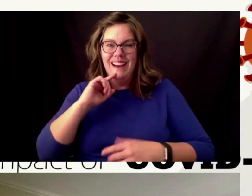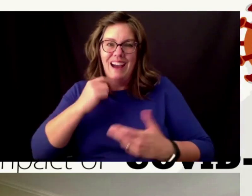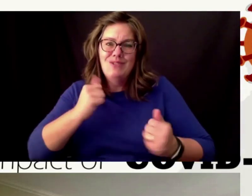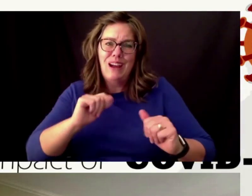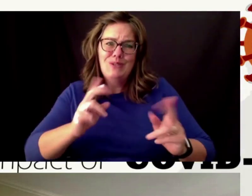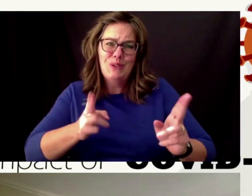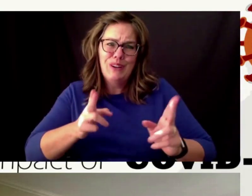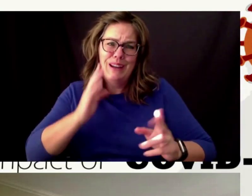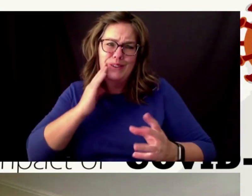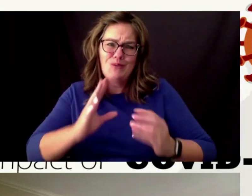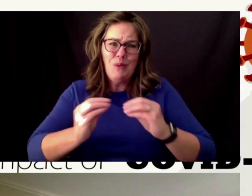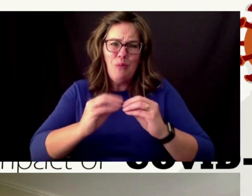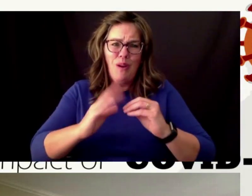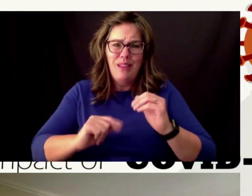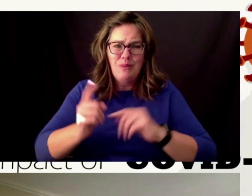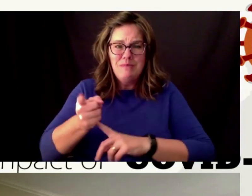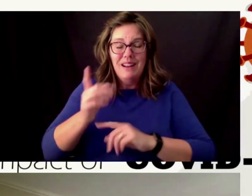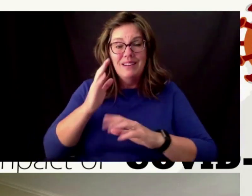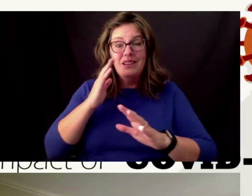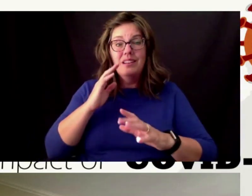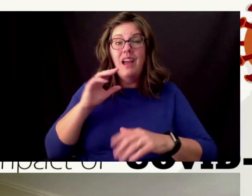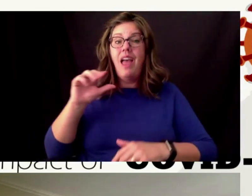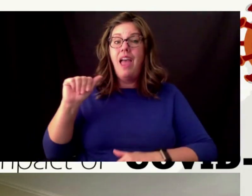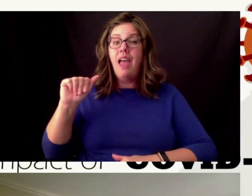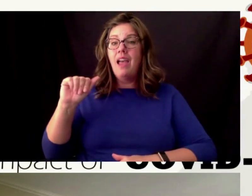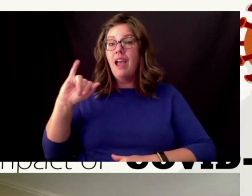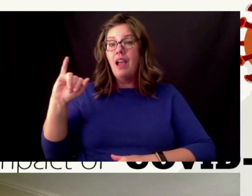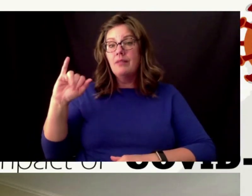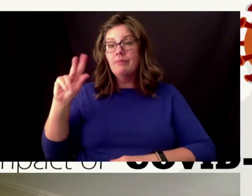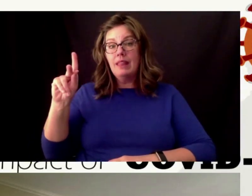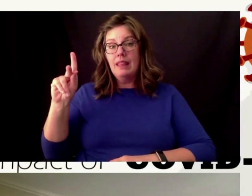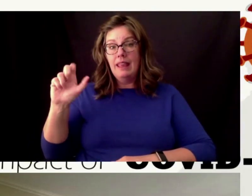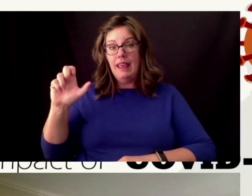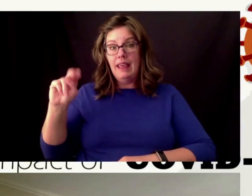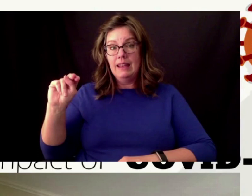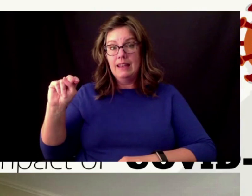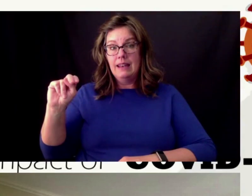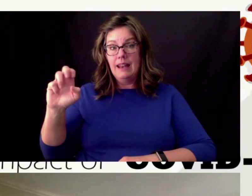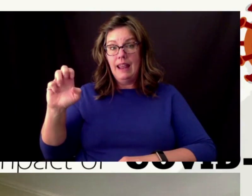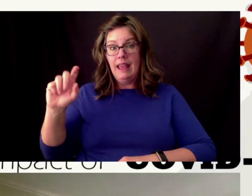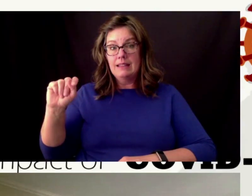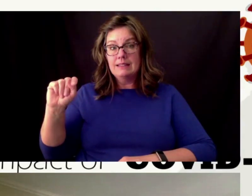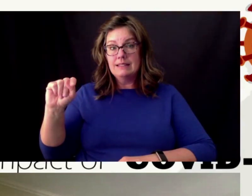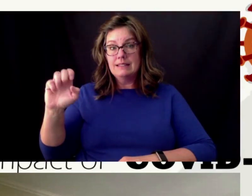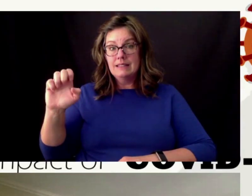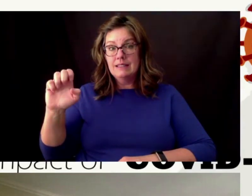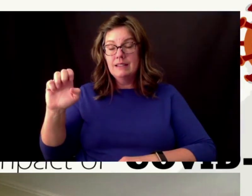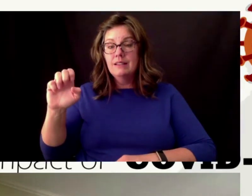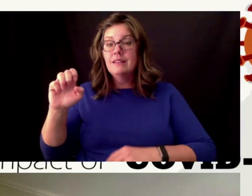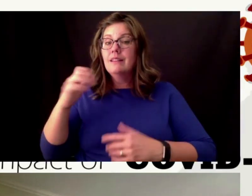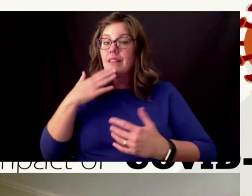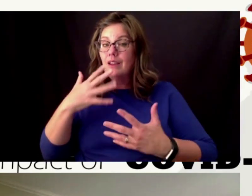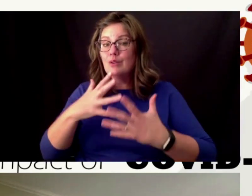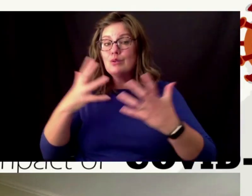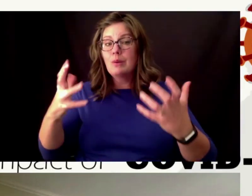um can that i cannot thank you enough for coming on your perspective wow it blew me away thank you